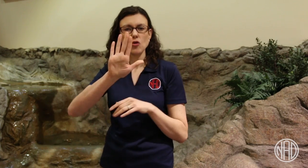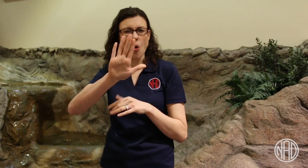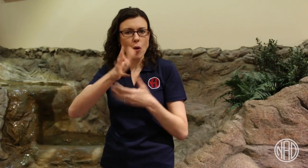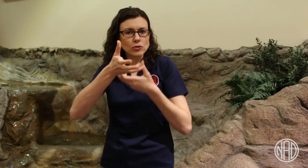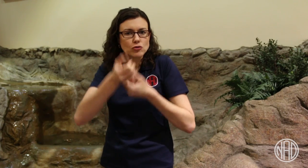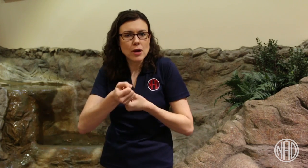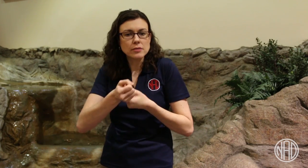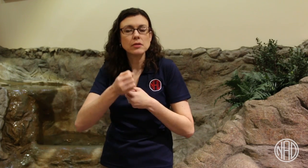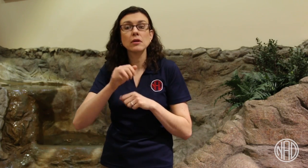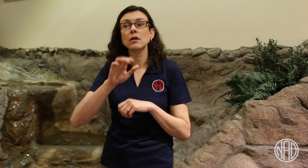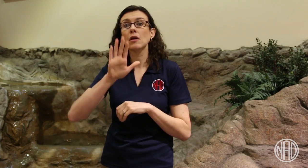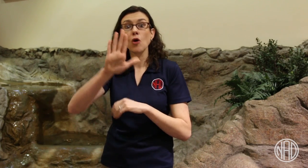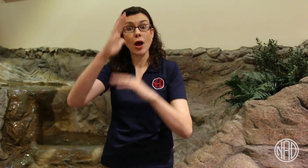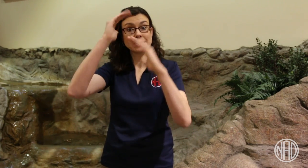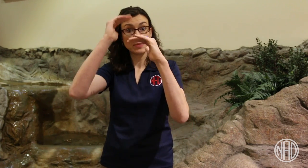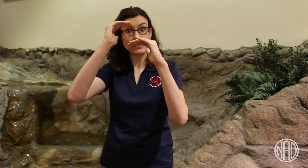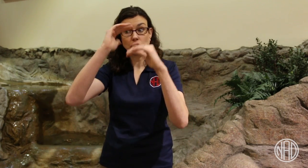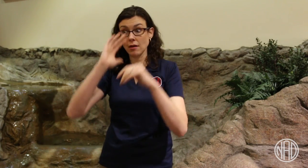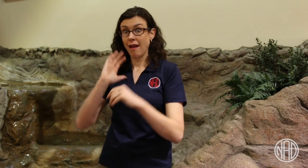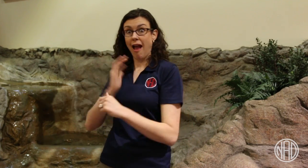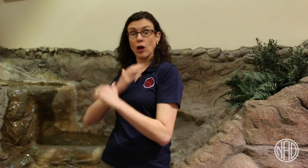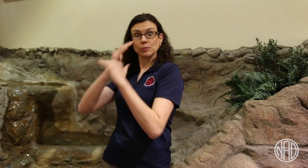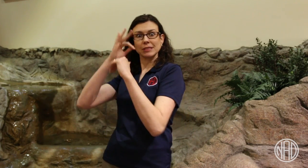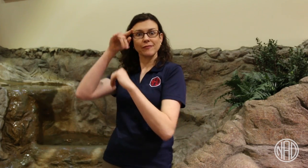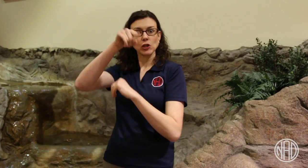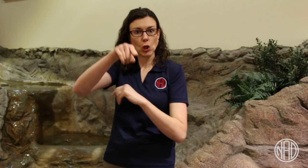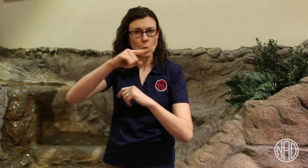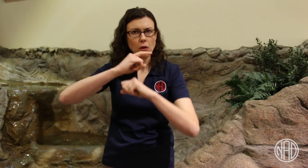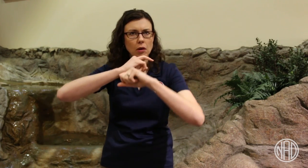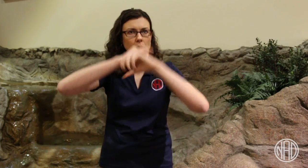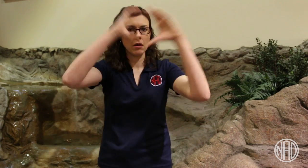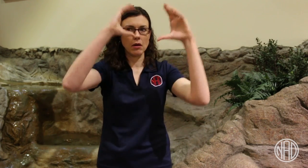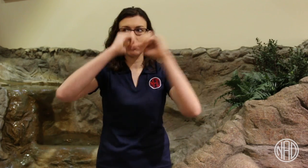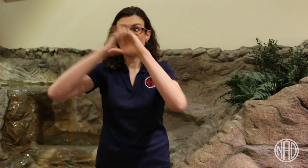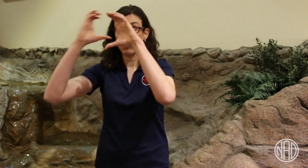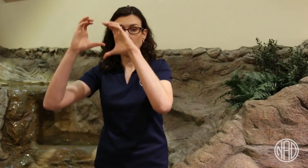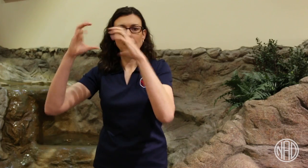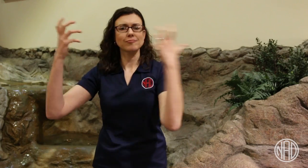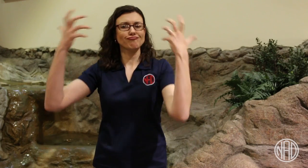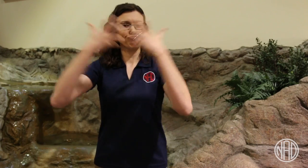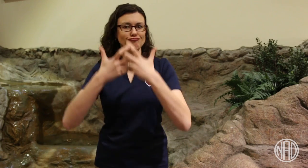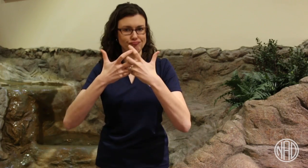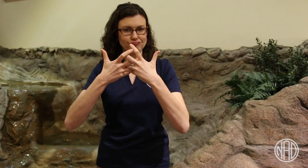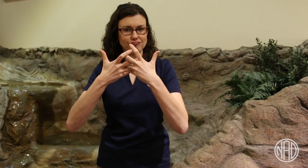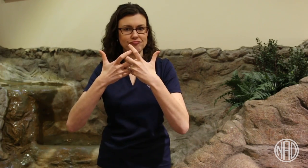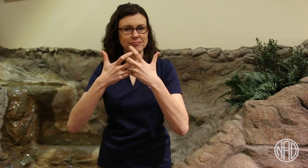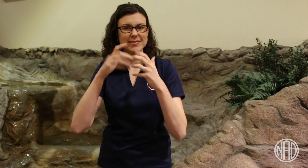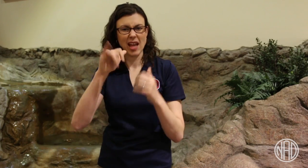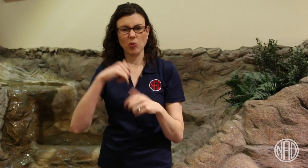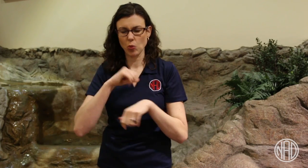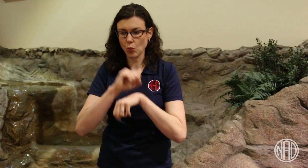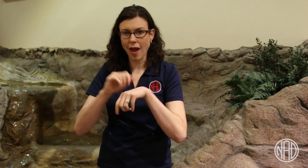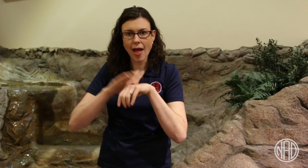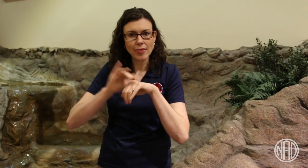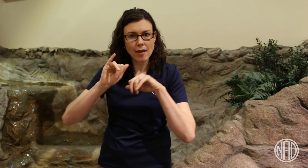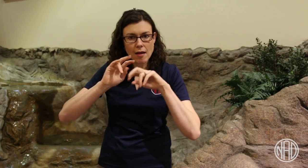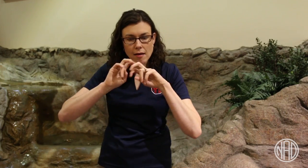earn your trust, find out your expectations and compare them with our expectations from you to see how they can both fit.